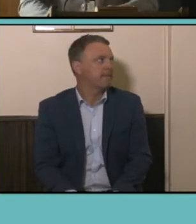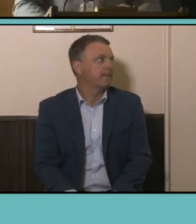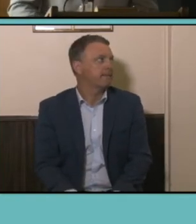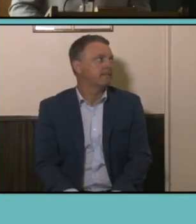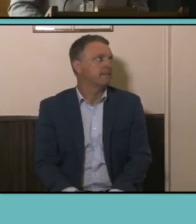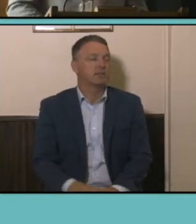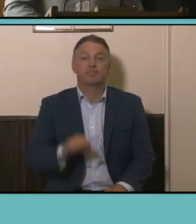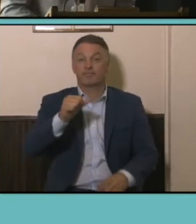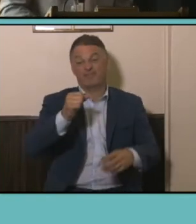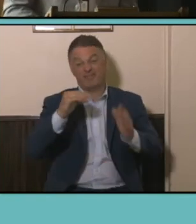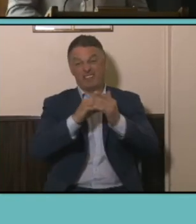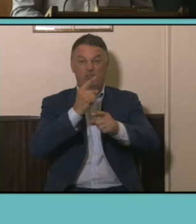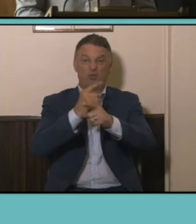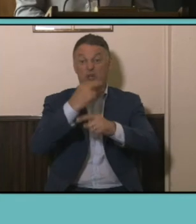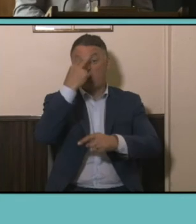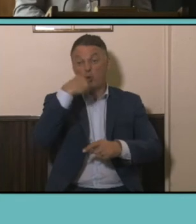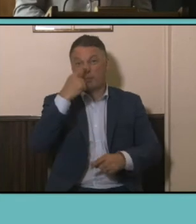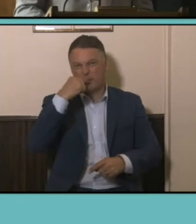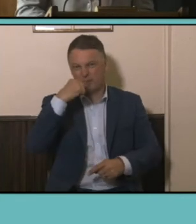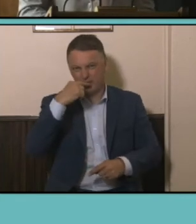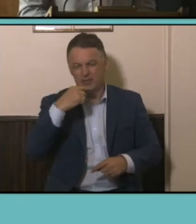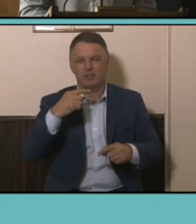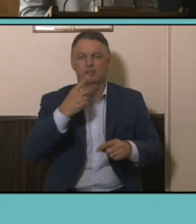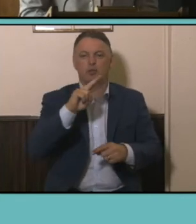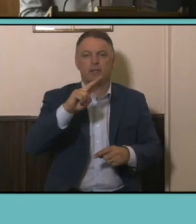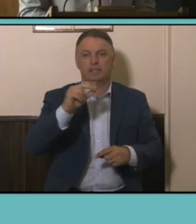Another interesting story in the 2016 Data, which continues the long term